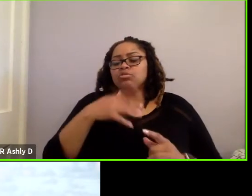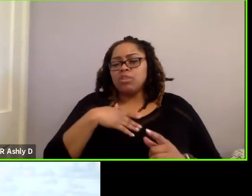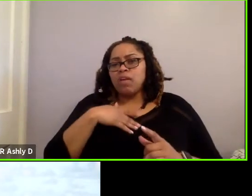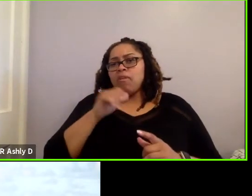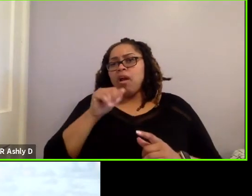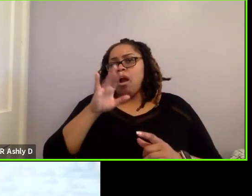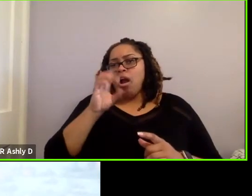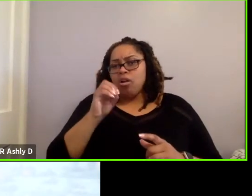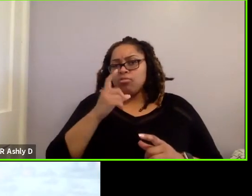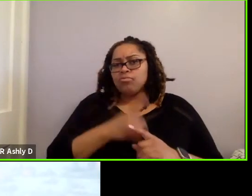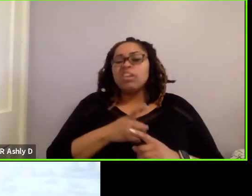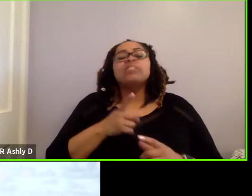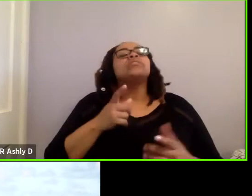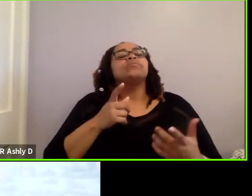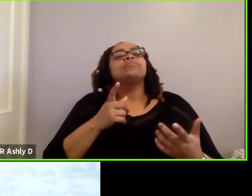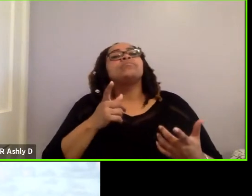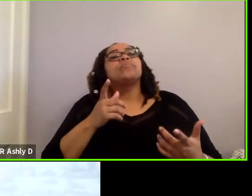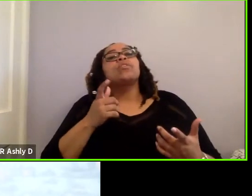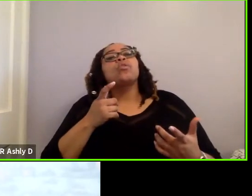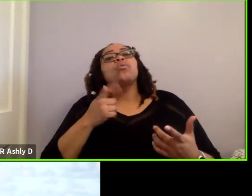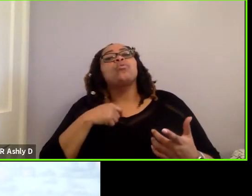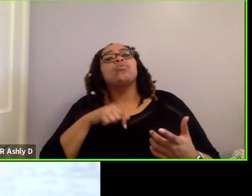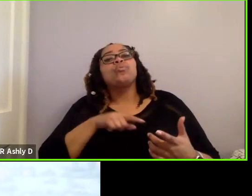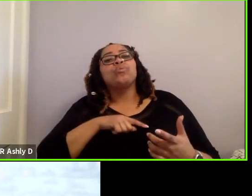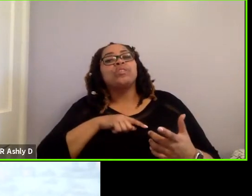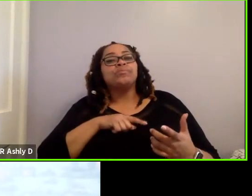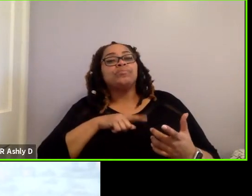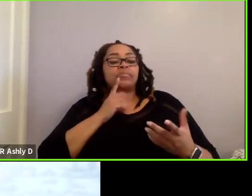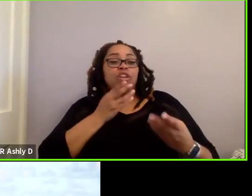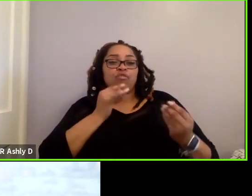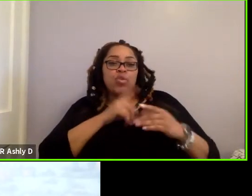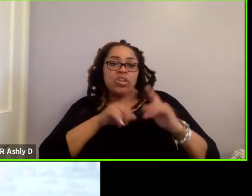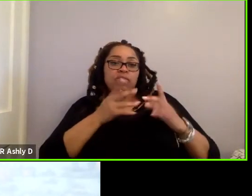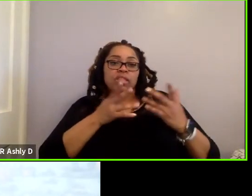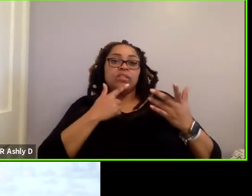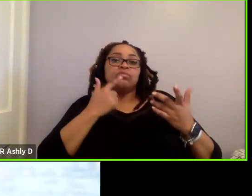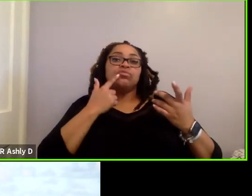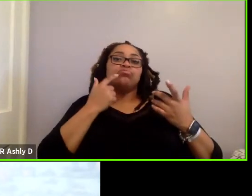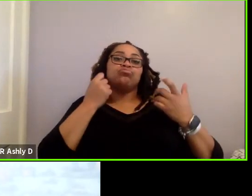We do. So, -- there is a couple different ways to drive the system.